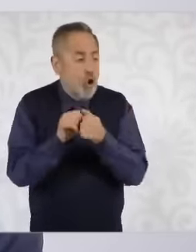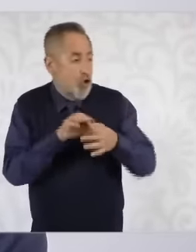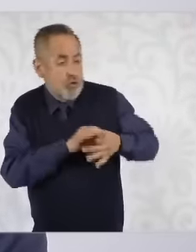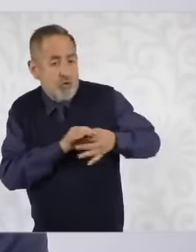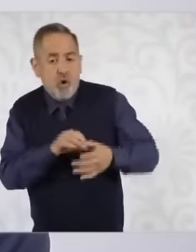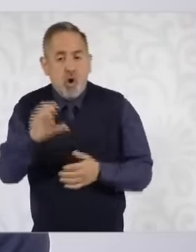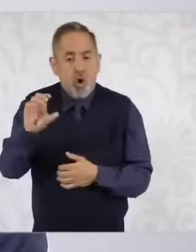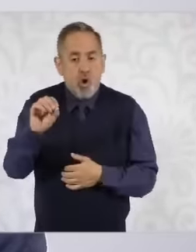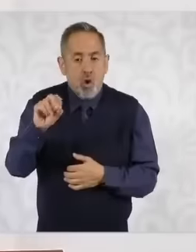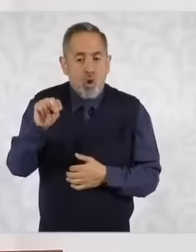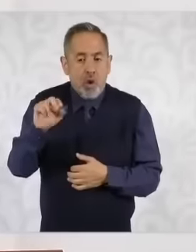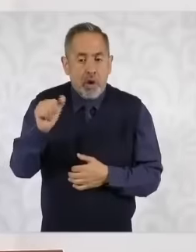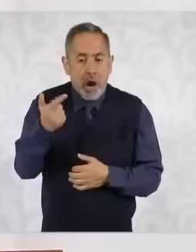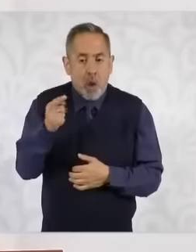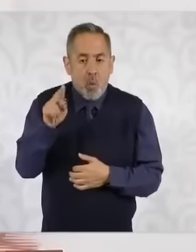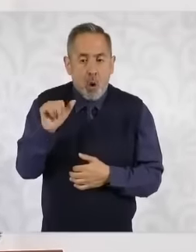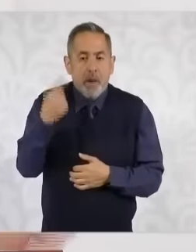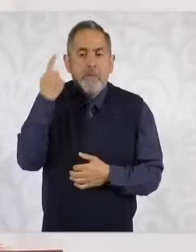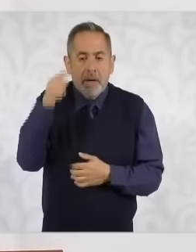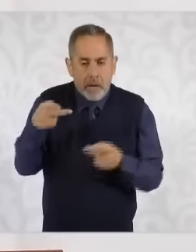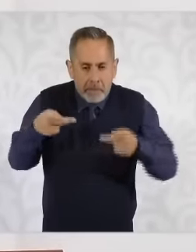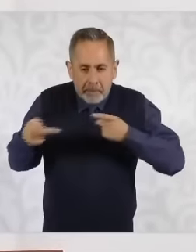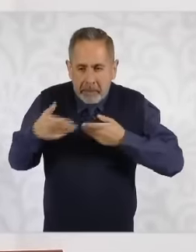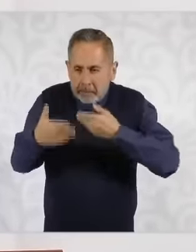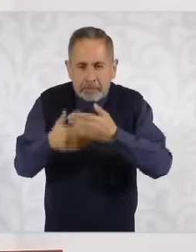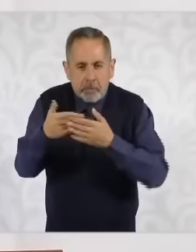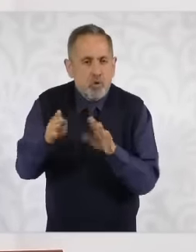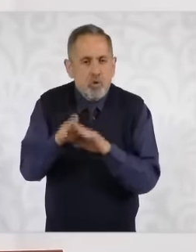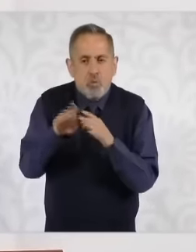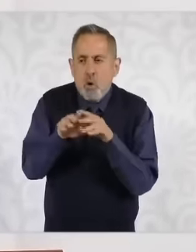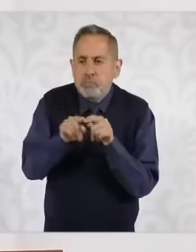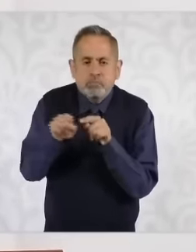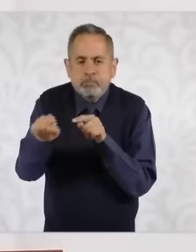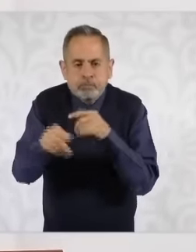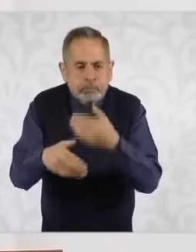to prepare this enormous program of modernization that starts next